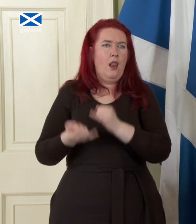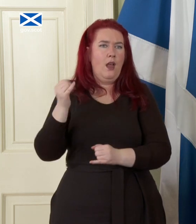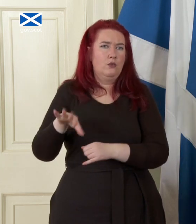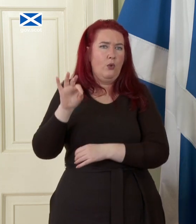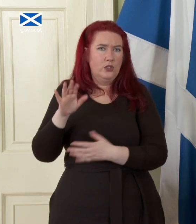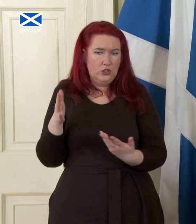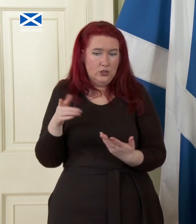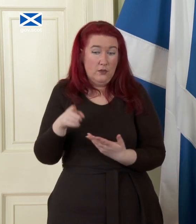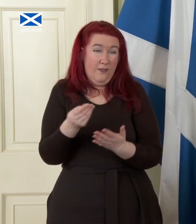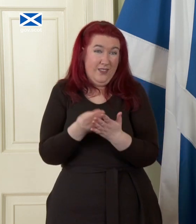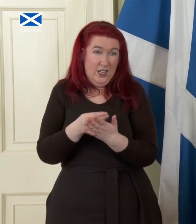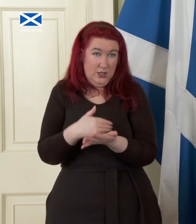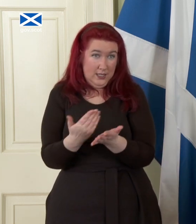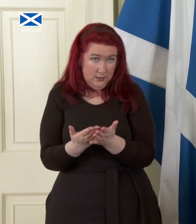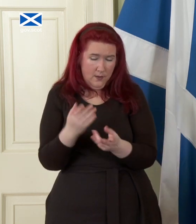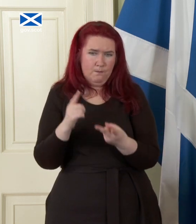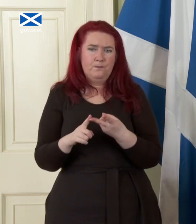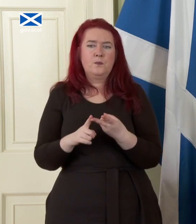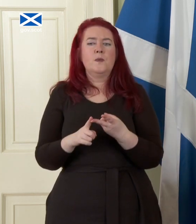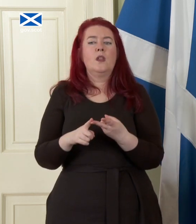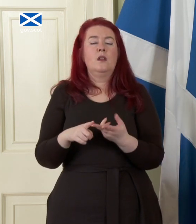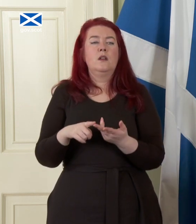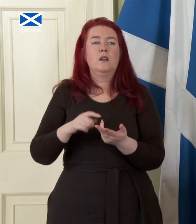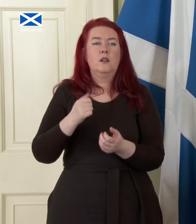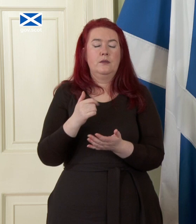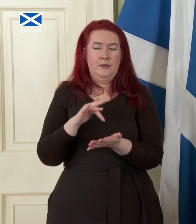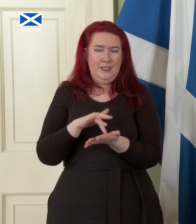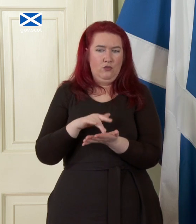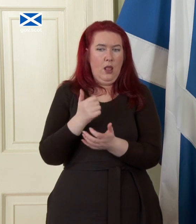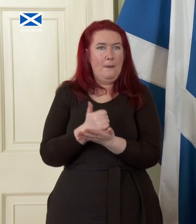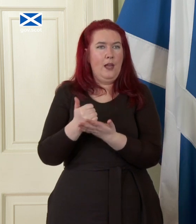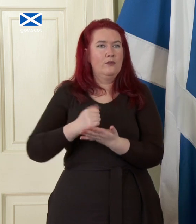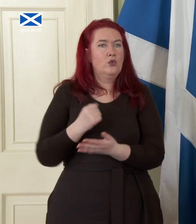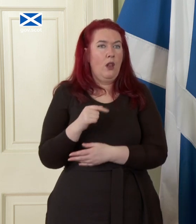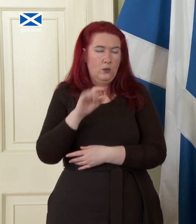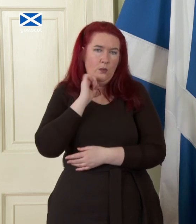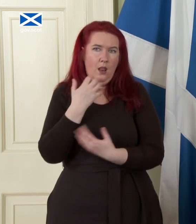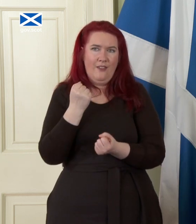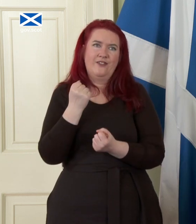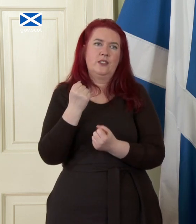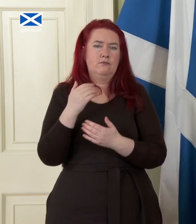and it will build up its remit as we move into a separate currency so even in that first phase it